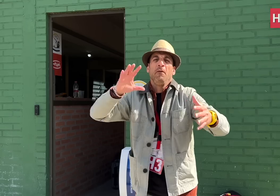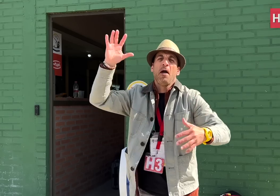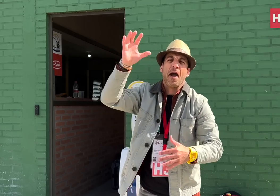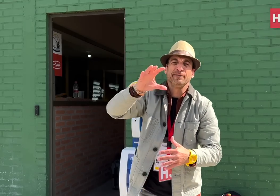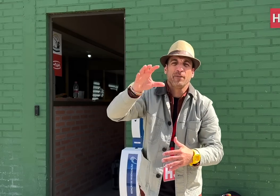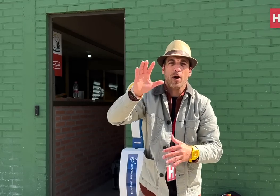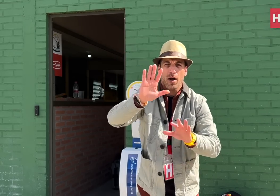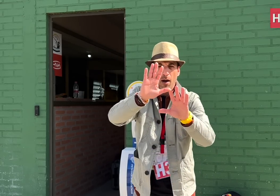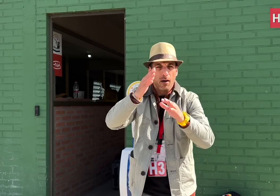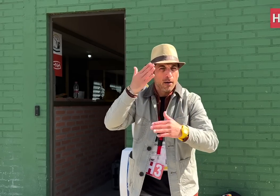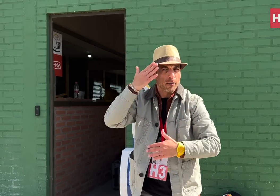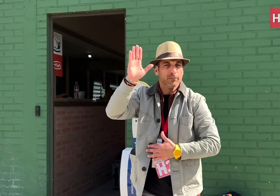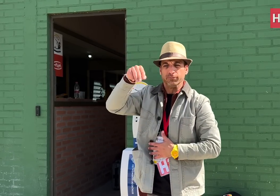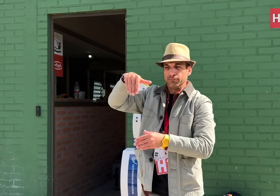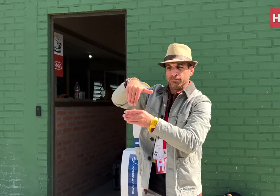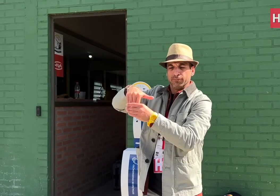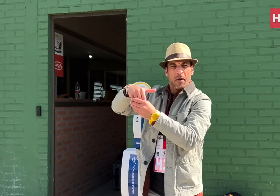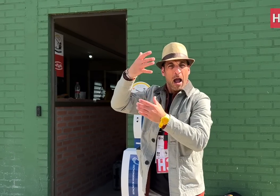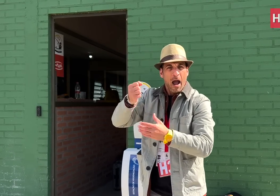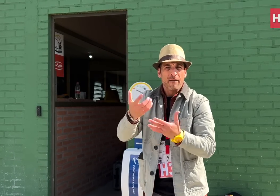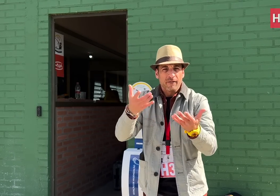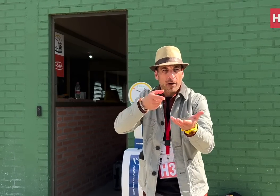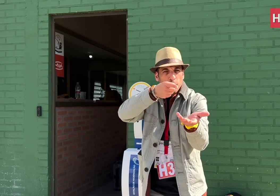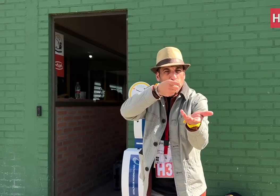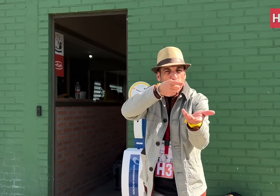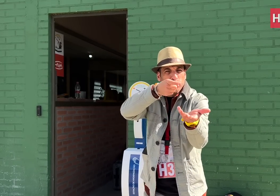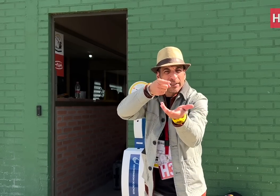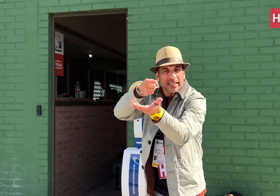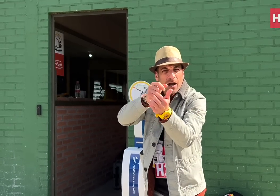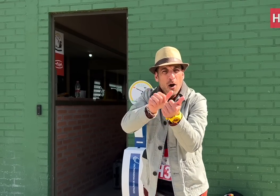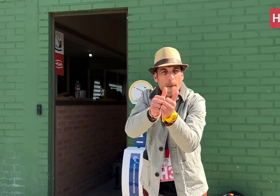but it also has a programme for Shooting.